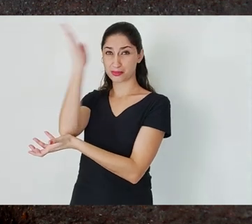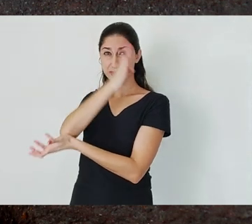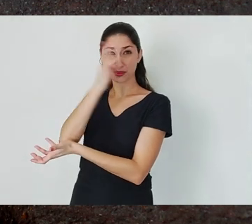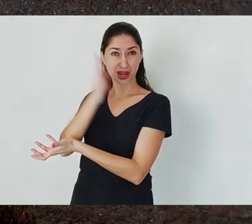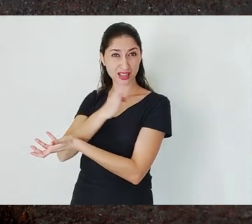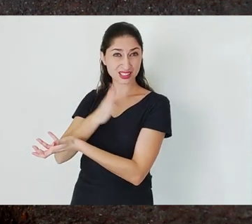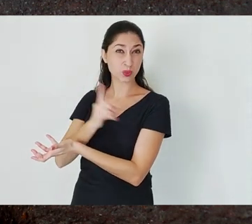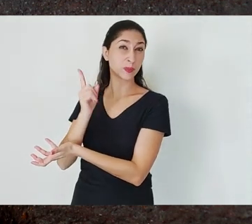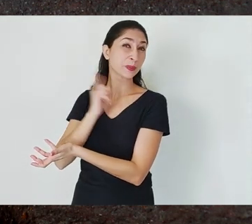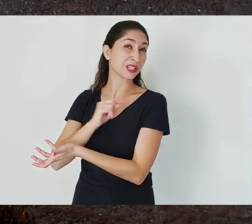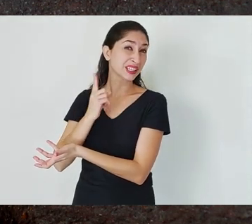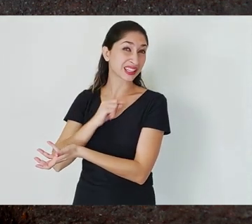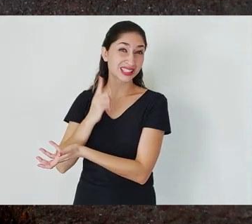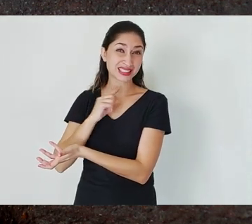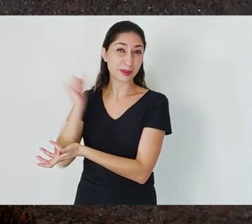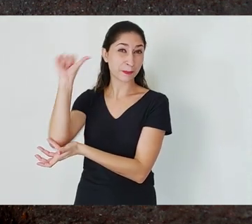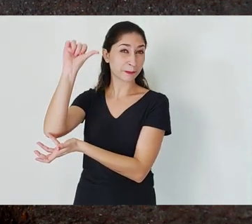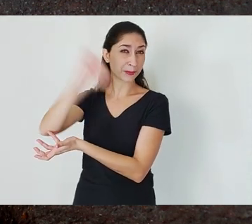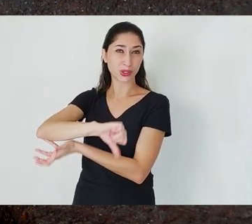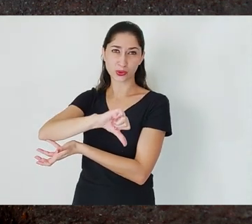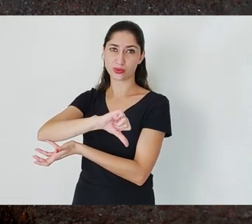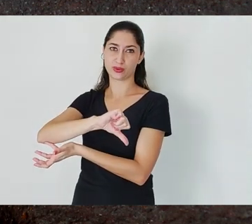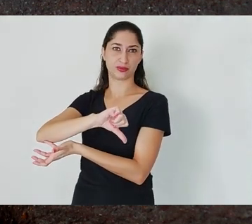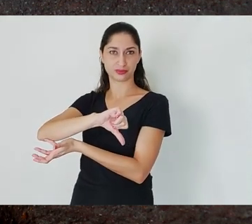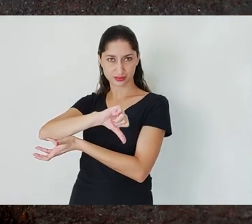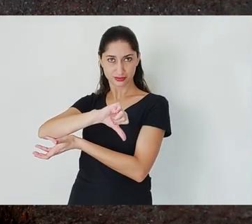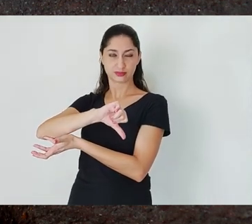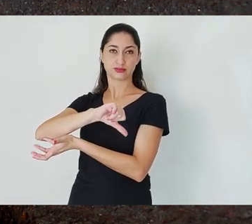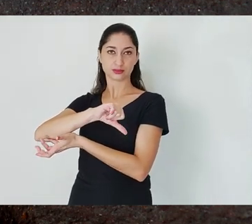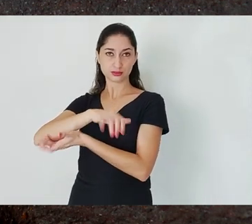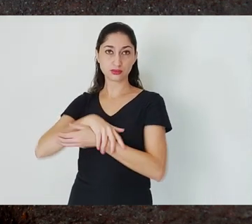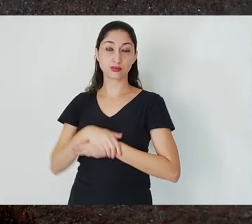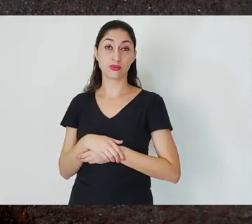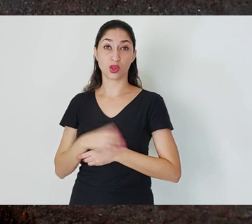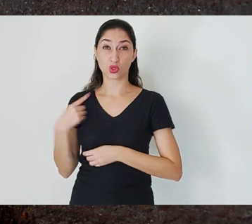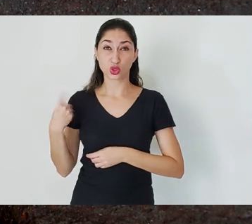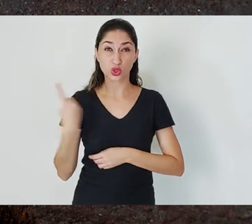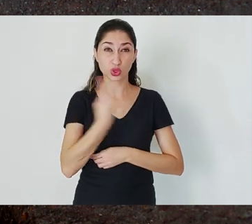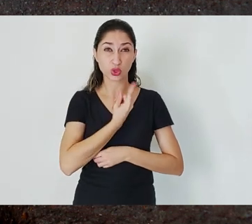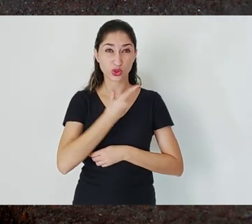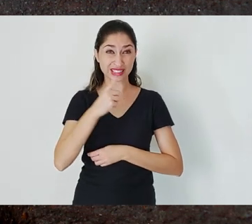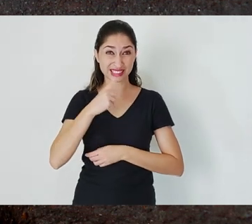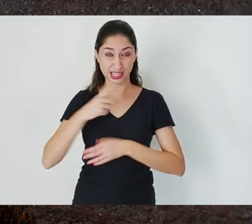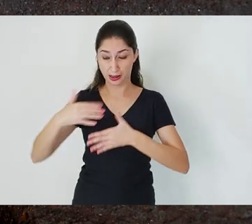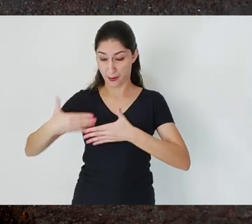Minas Gerais is in the two worst ranking lists. We had the largest dam failure